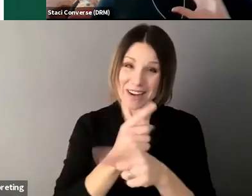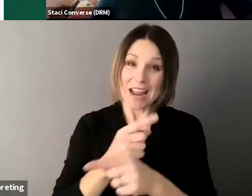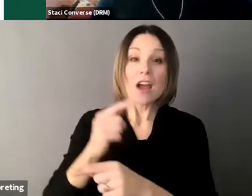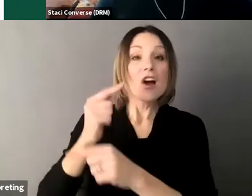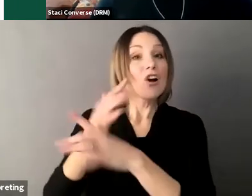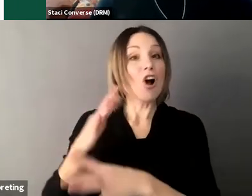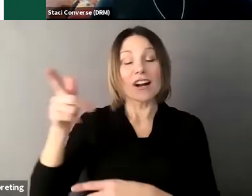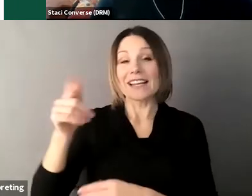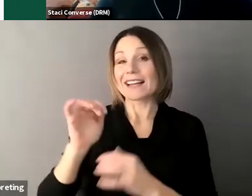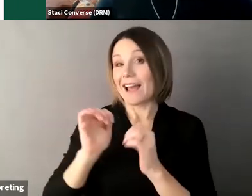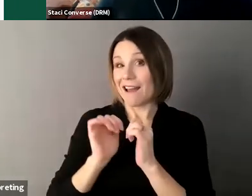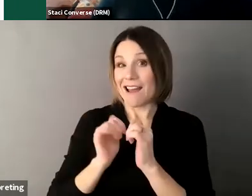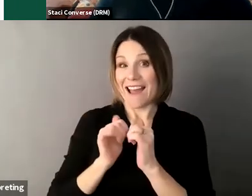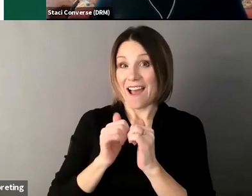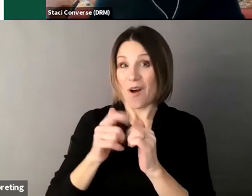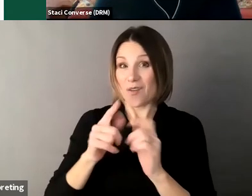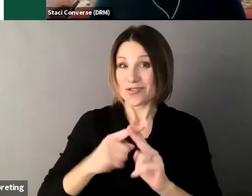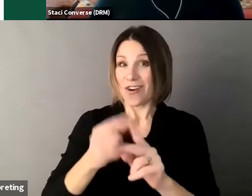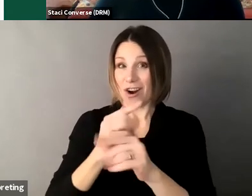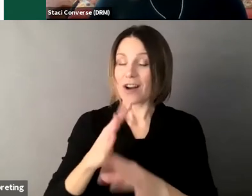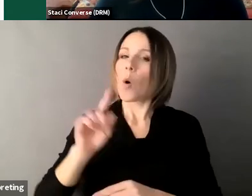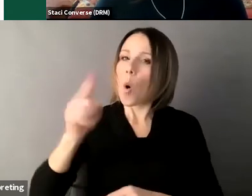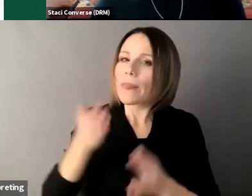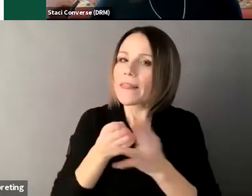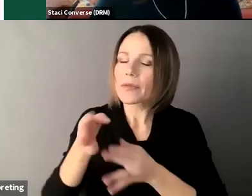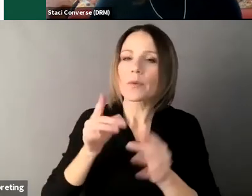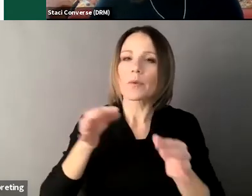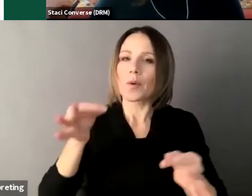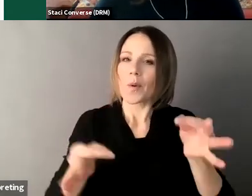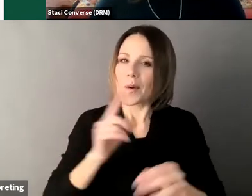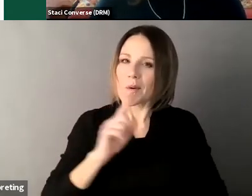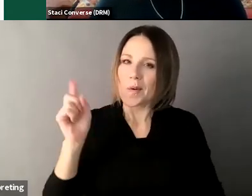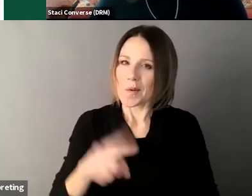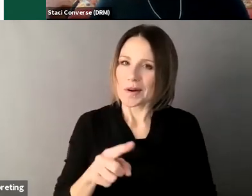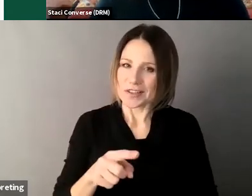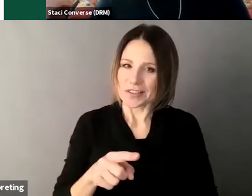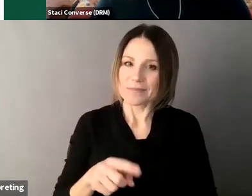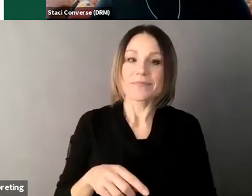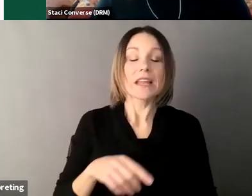trick question with supported decision-making so that's a common hell belief sometimes that we hear